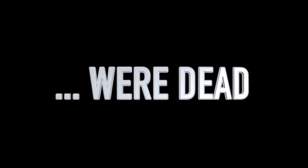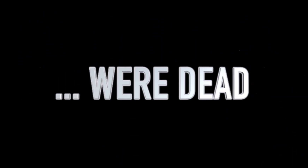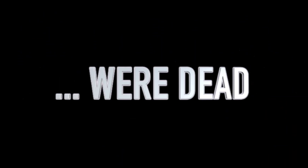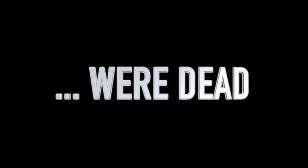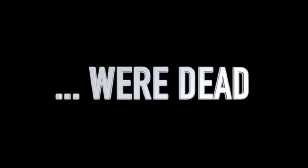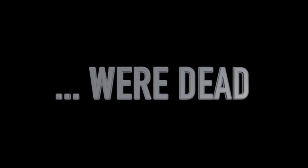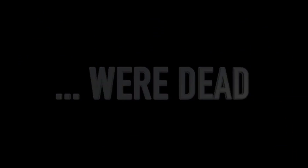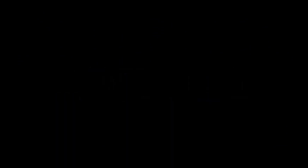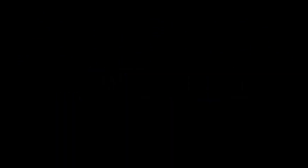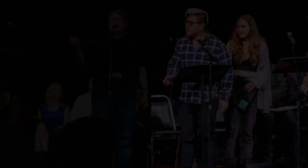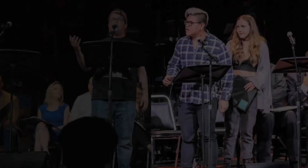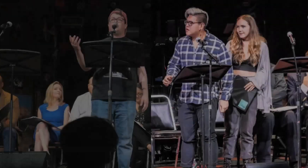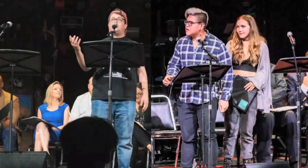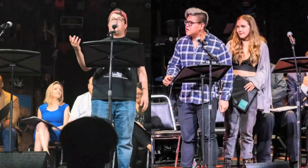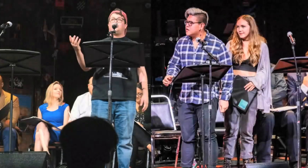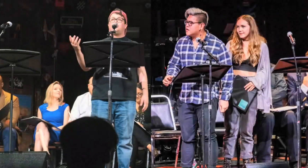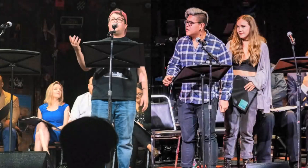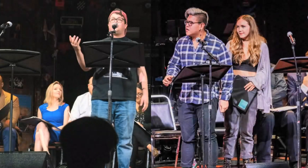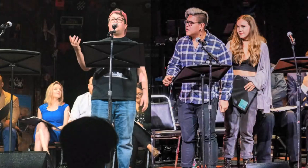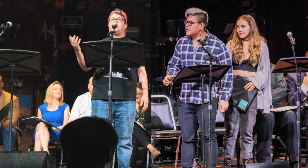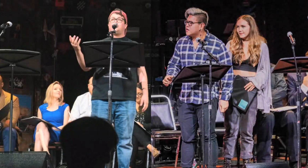. Simon is left alone on the operating table